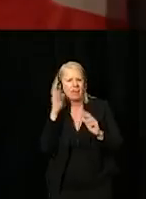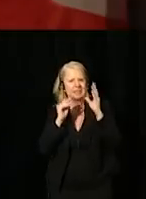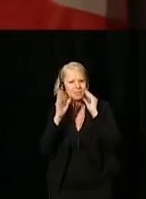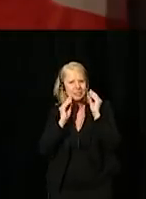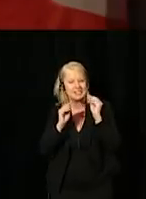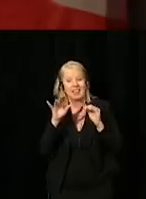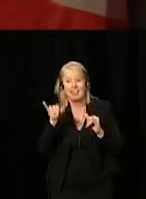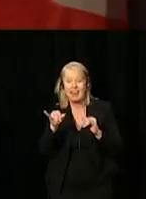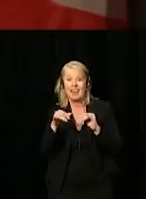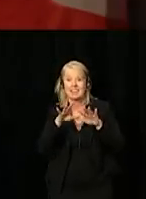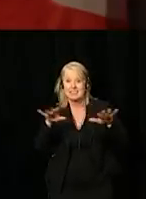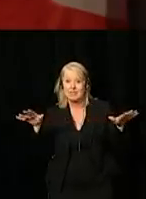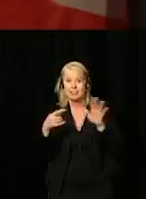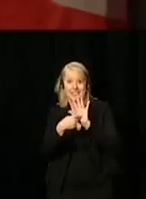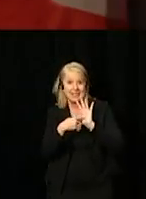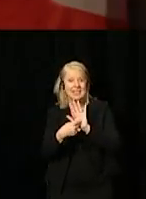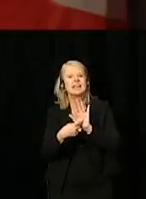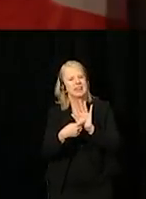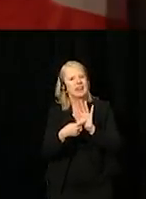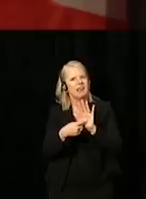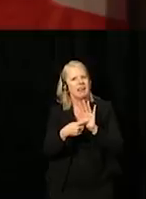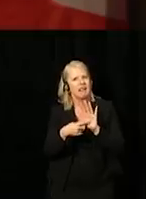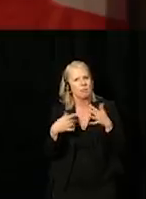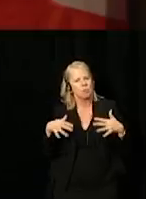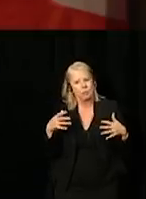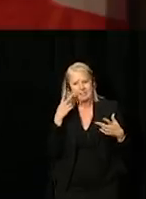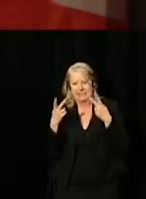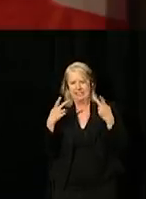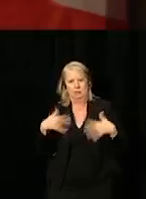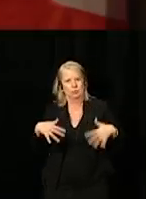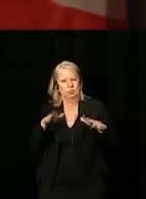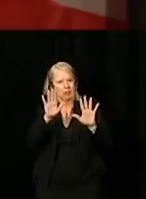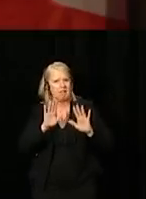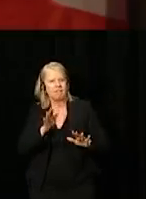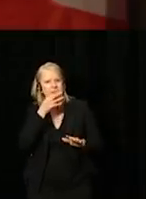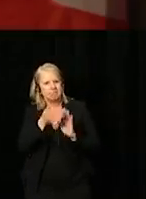This diversity comes together with enormous amount of talent and skills.